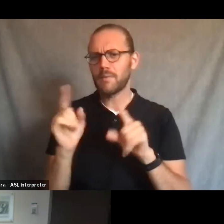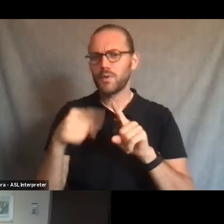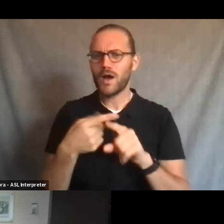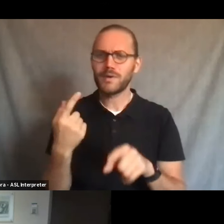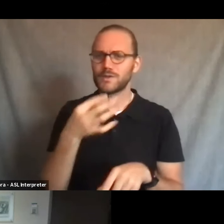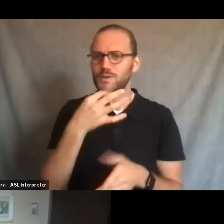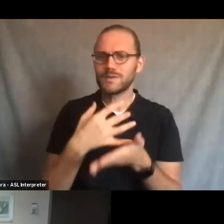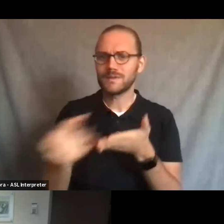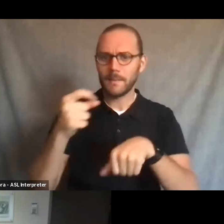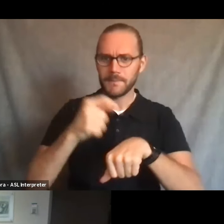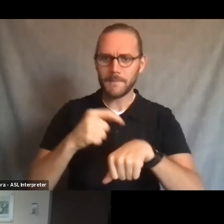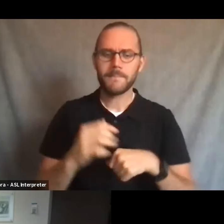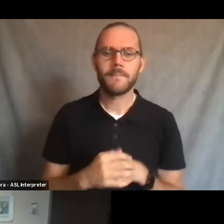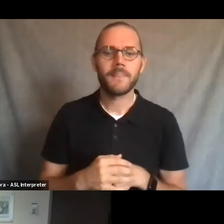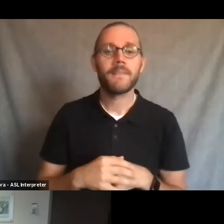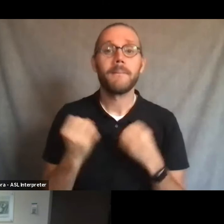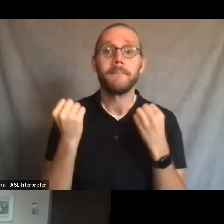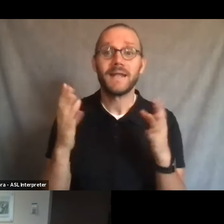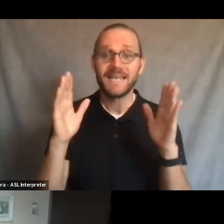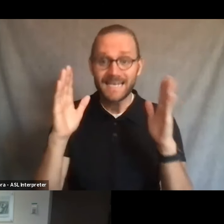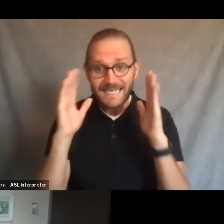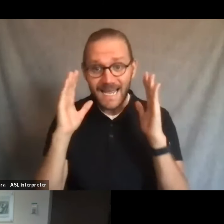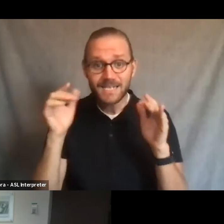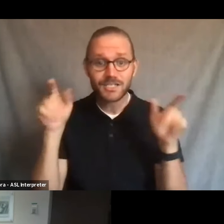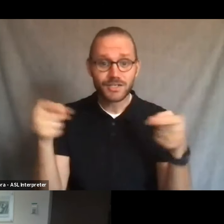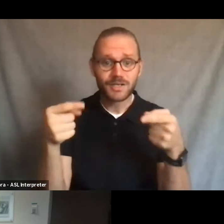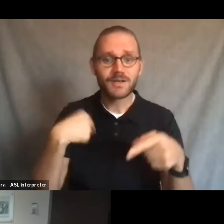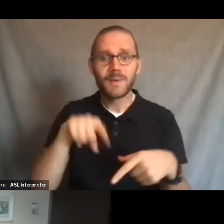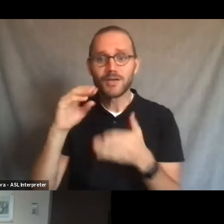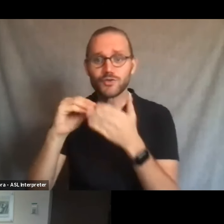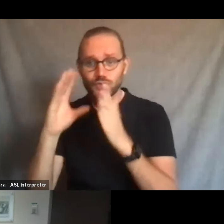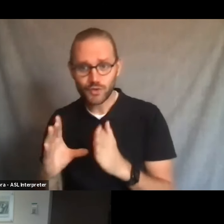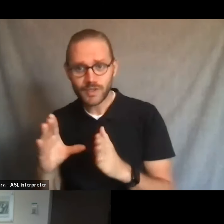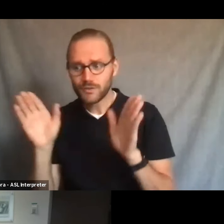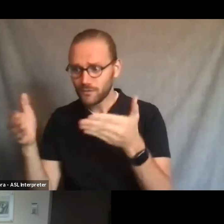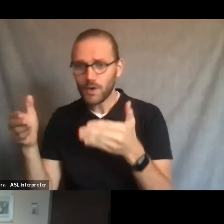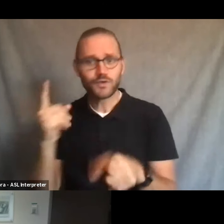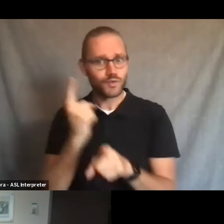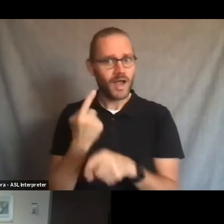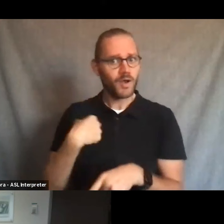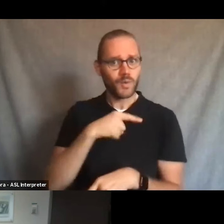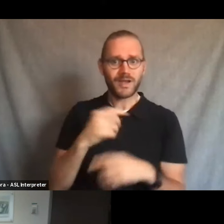The first is, a lot of attention at these sessions get paid to students. And of course, that's why we're here. We're an educational institution